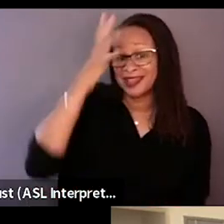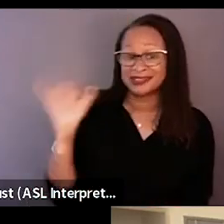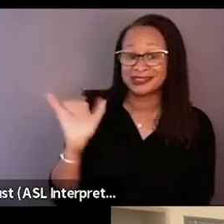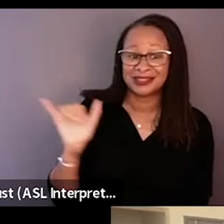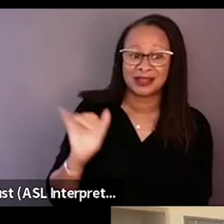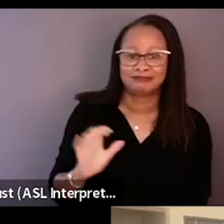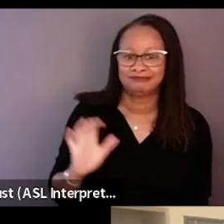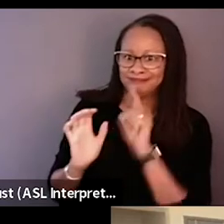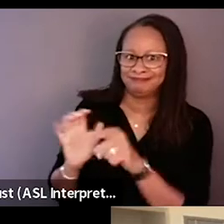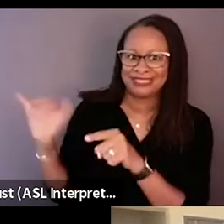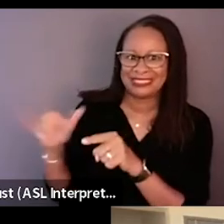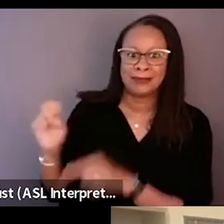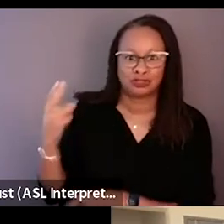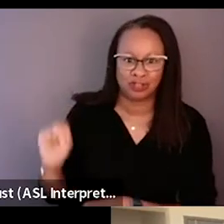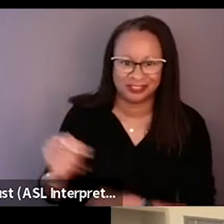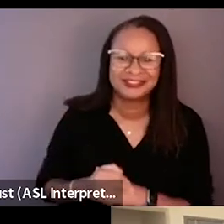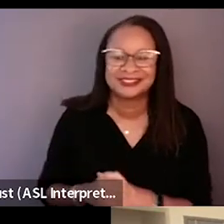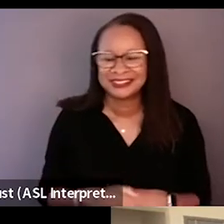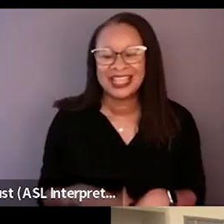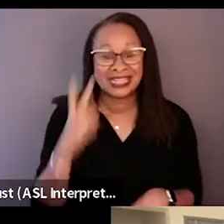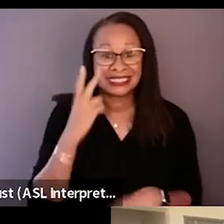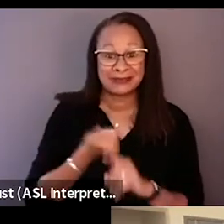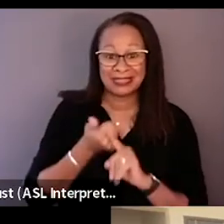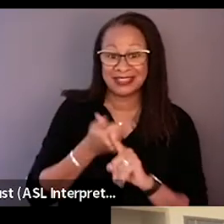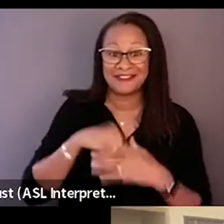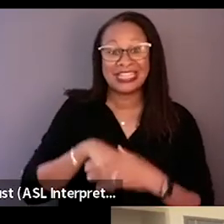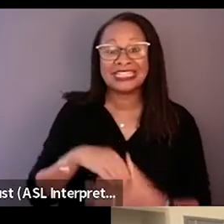or like I see myself in Jaclyn, like she's...